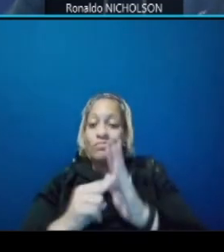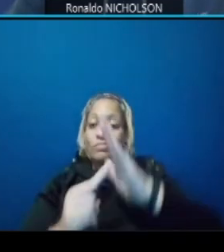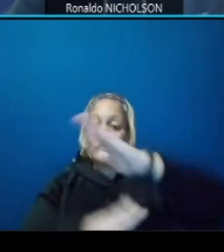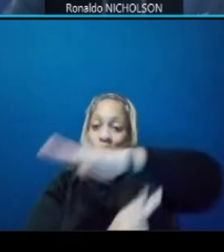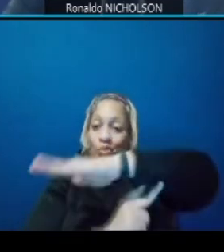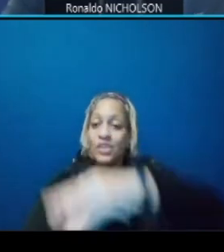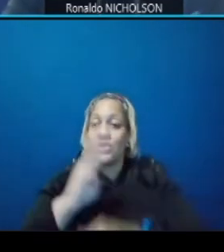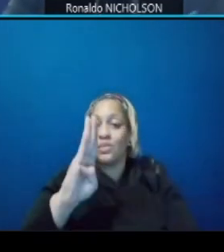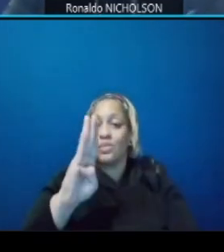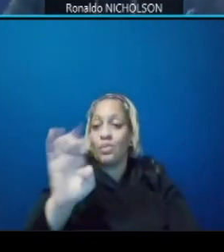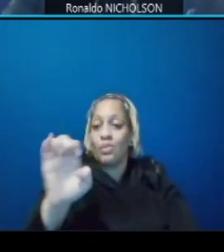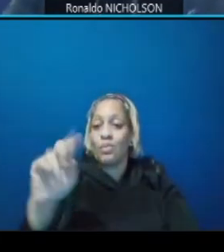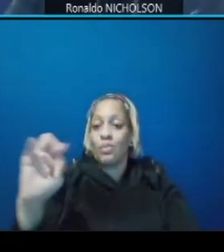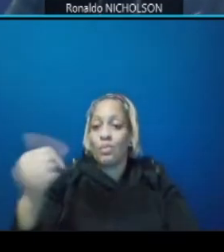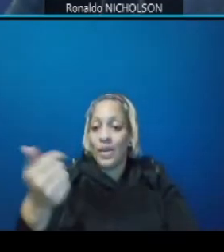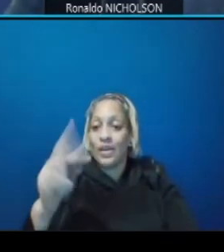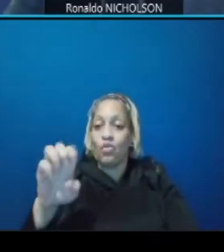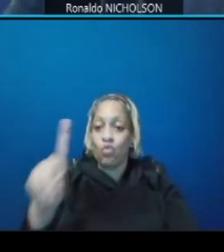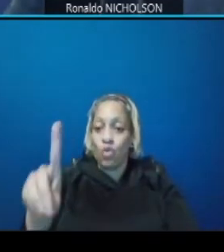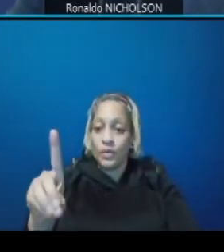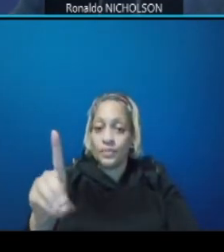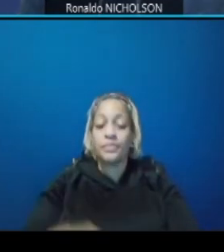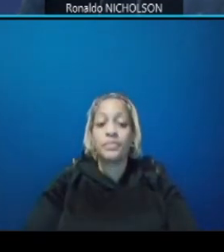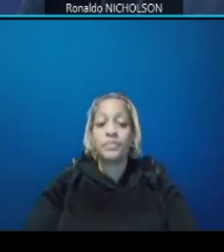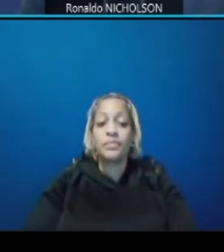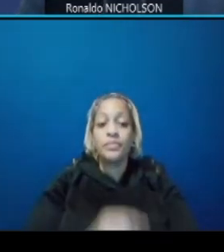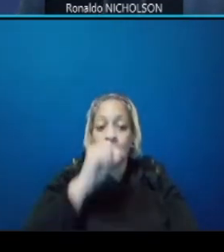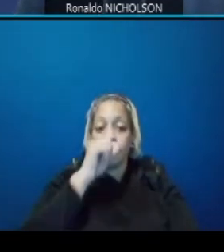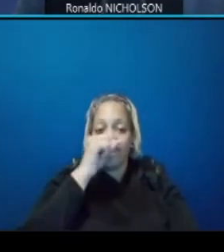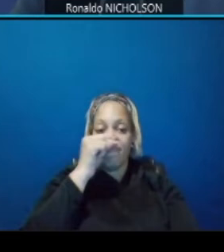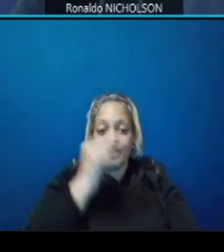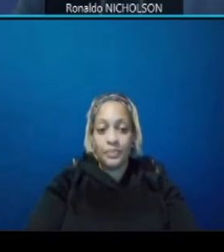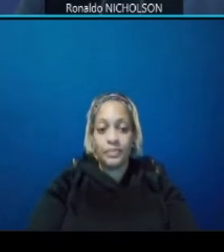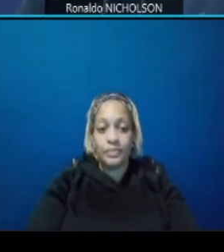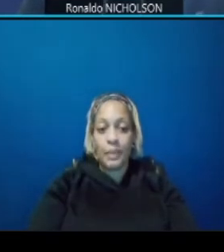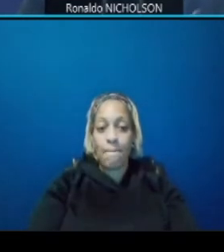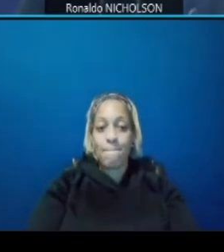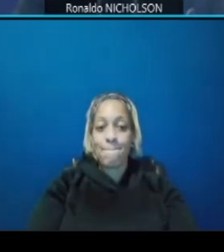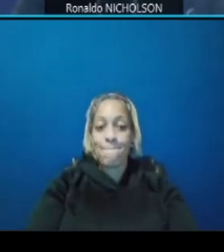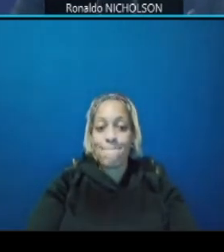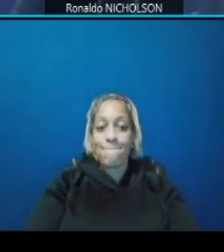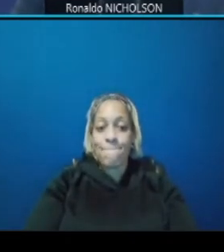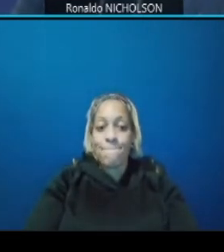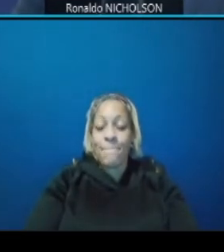this replacement of obsolete and and structural deteriorated infrastructure